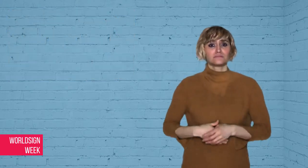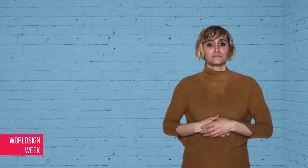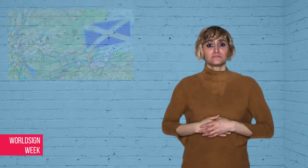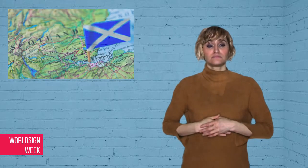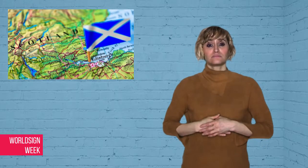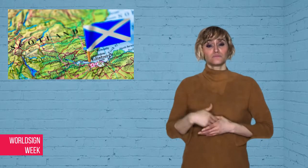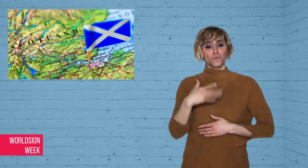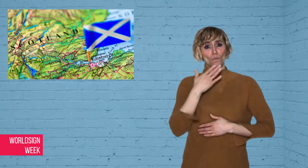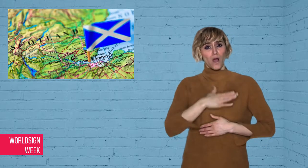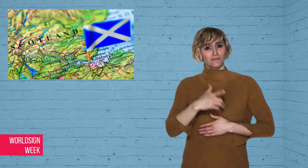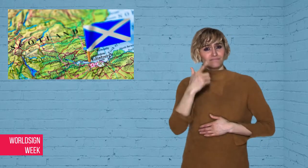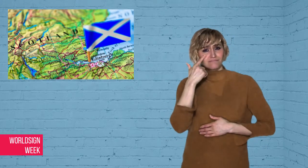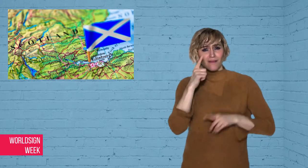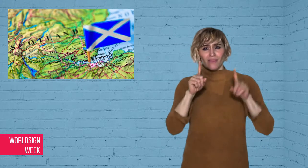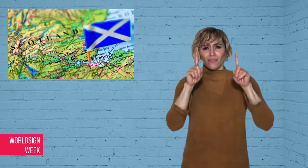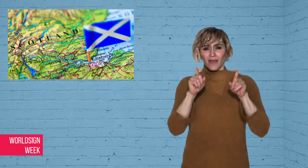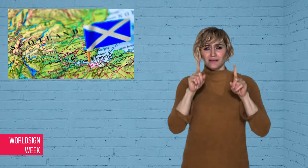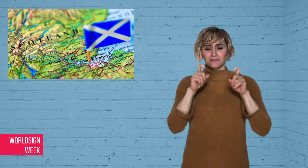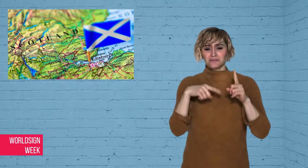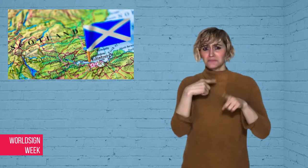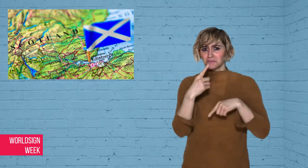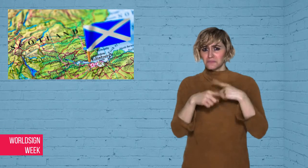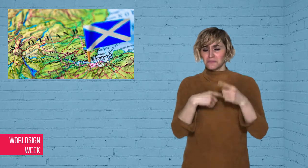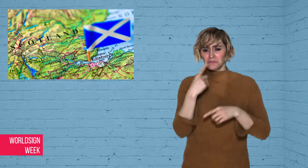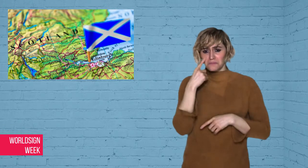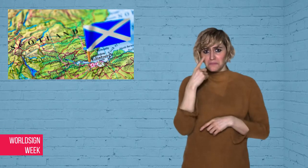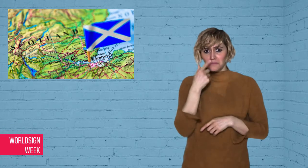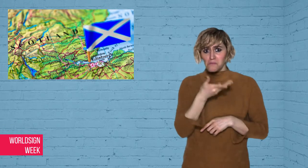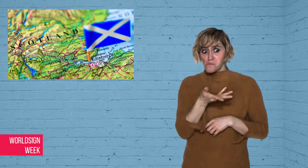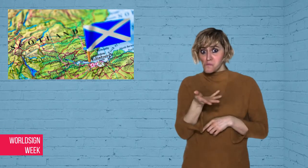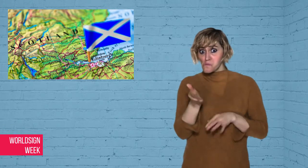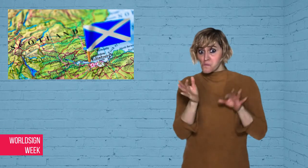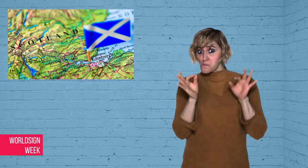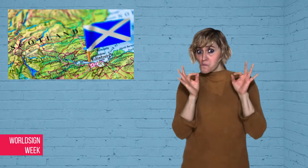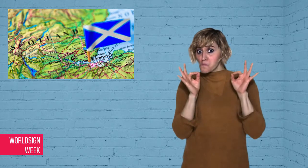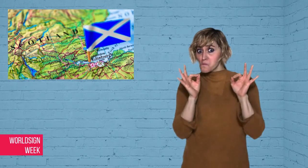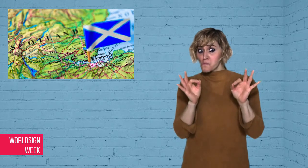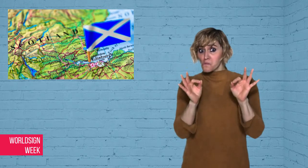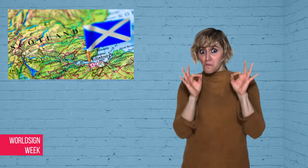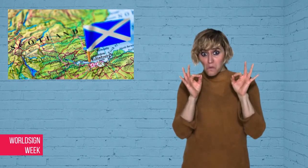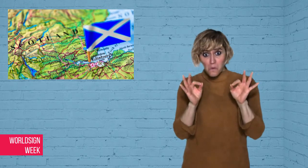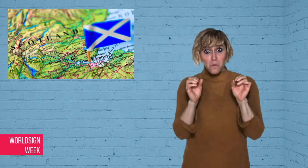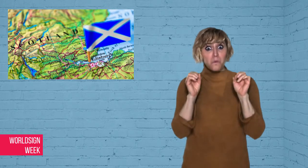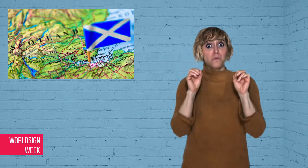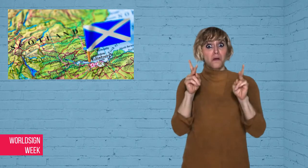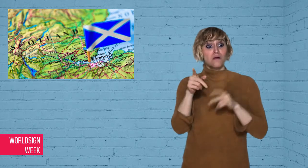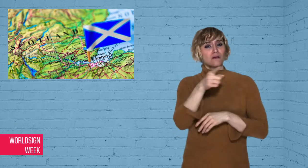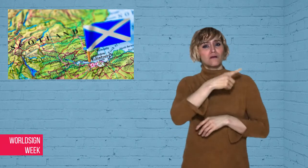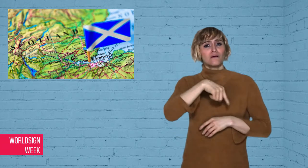is successful and the re-occurrence of